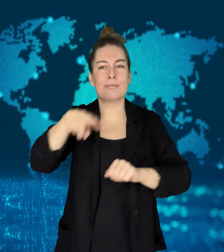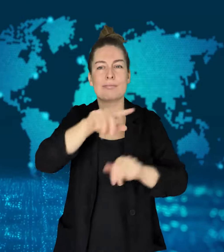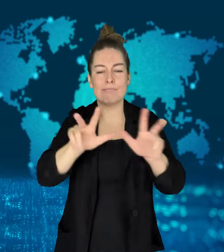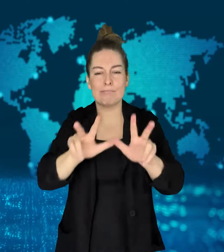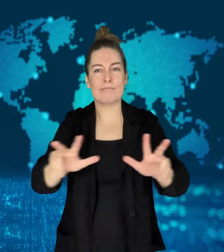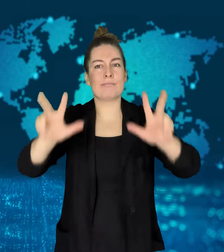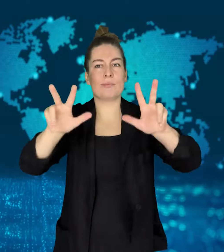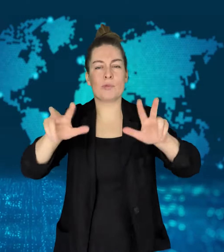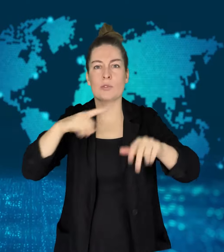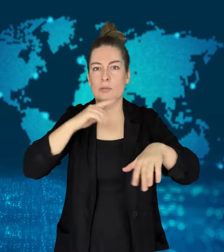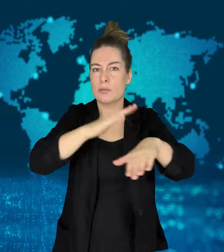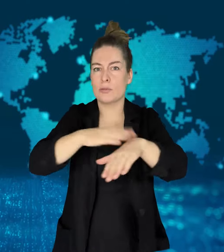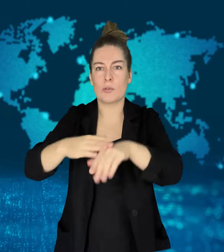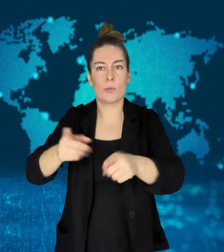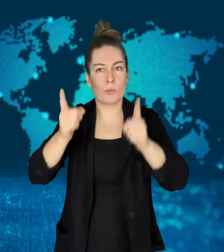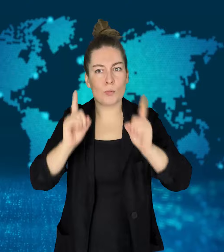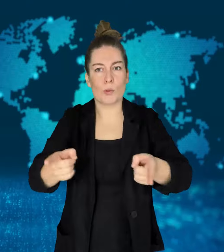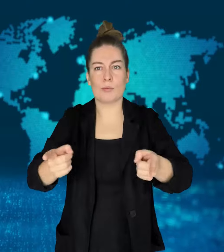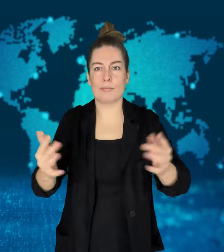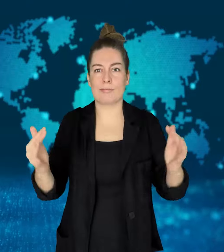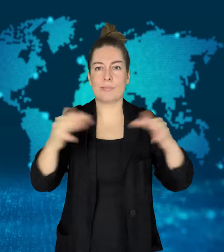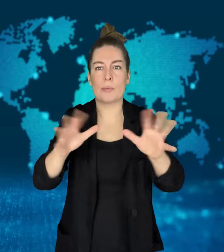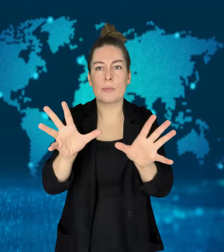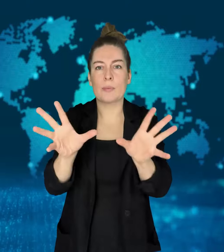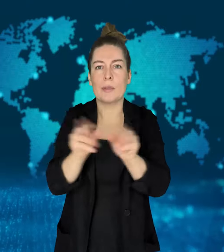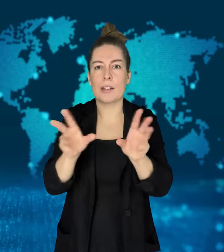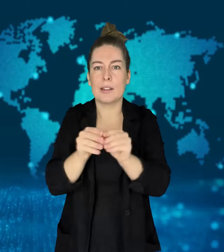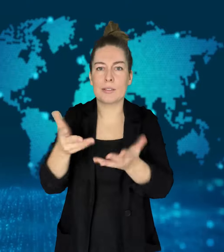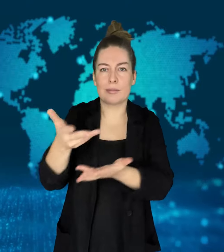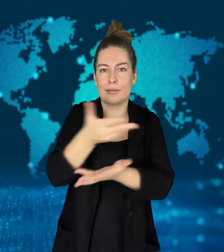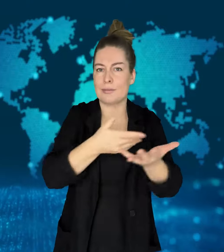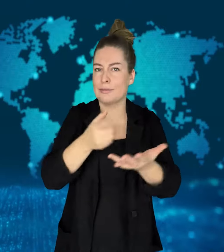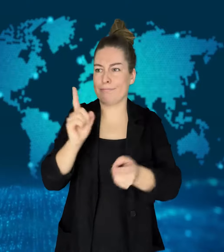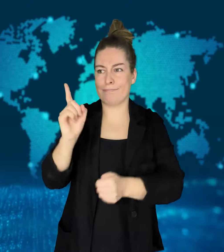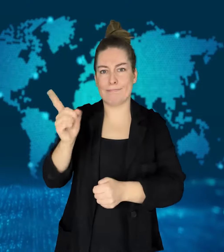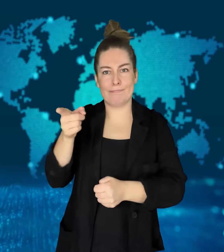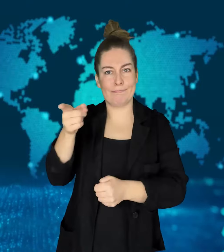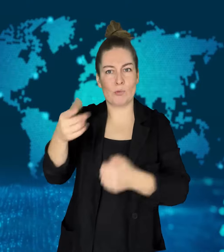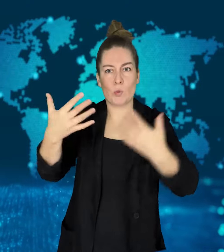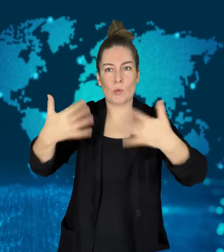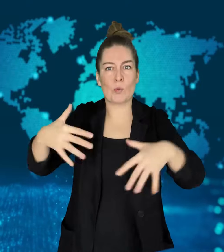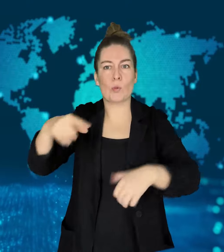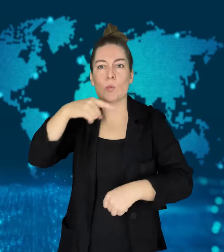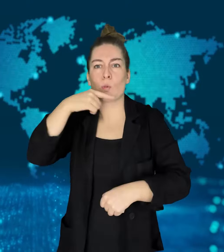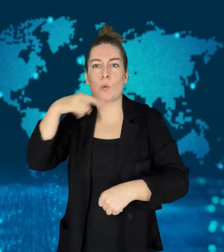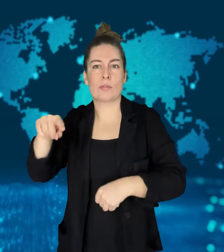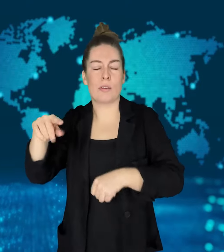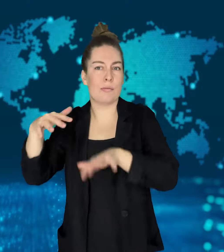This week, Russian S-300 missiles hit a city north-west of